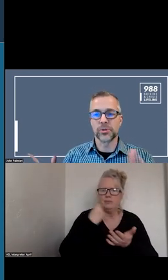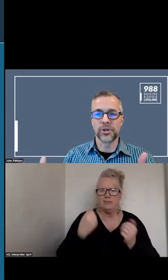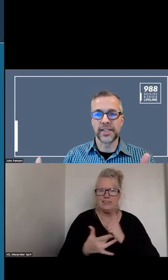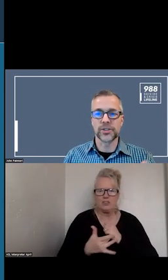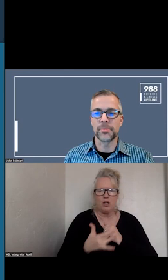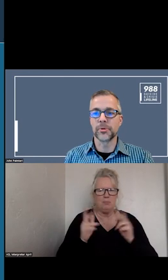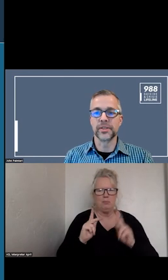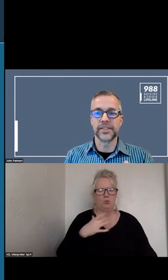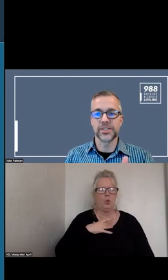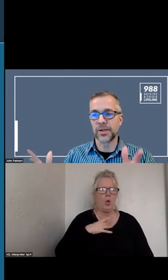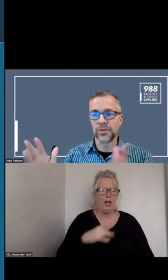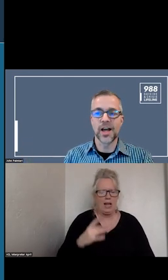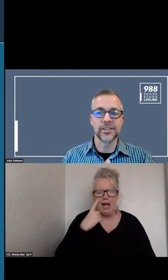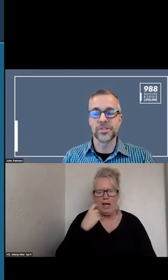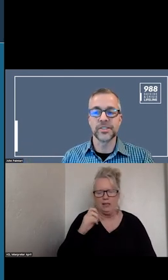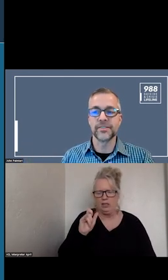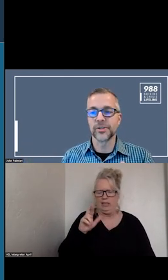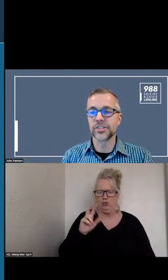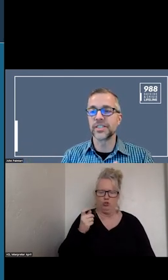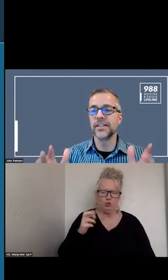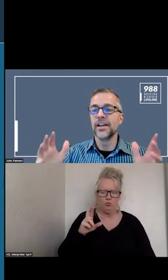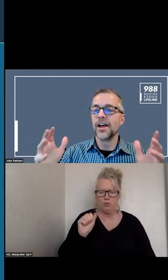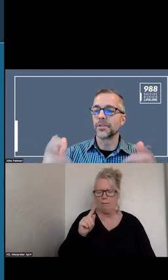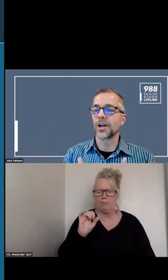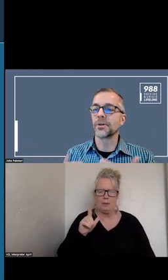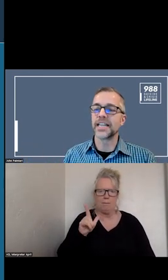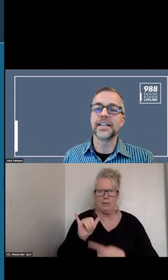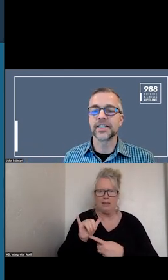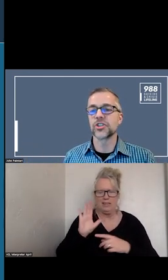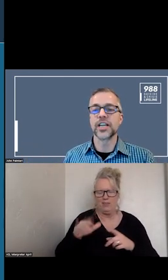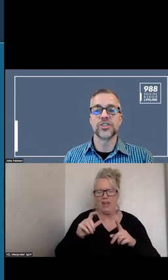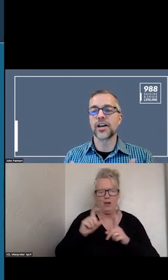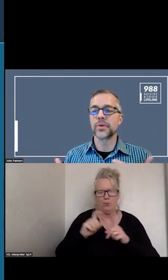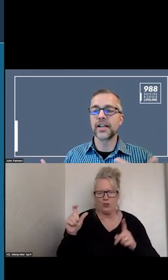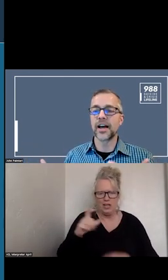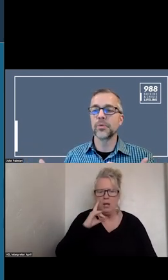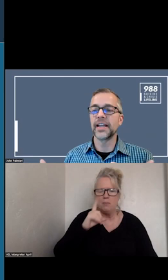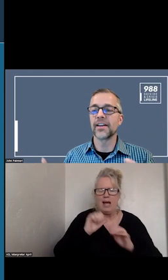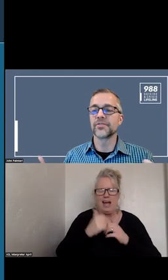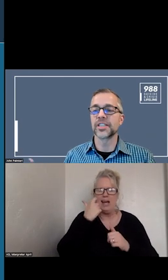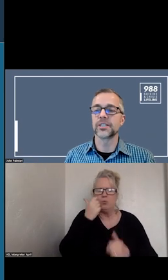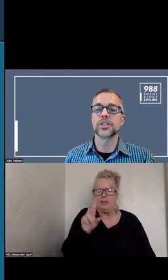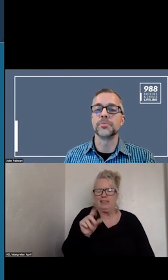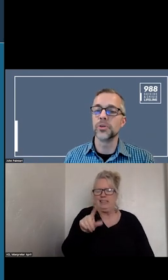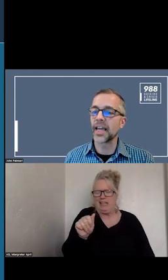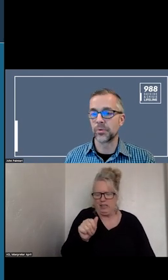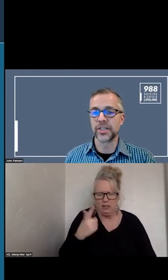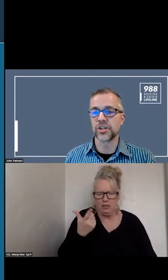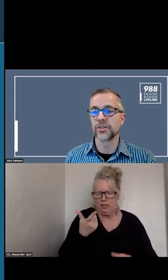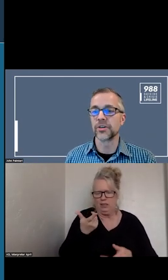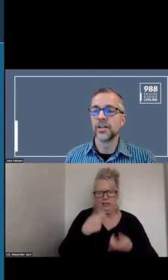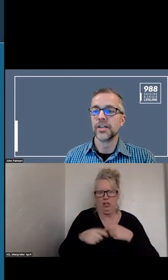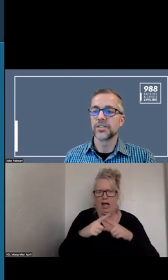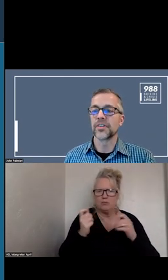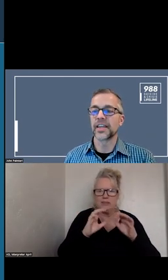THE WORD INTER-OPERABILITY. HOW DO WE GET PEOPLE TO WORK TOGETHER SO THAT